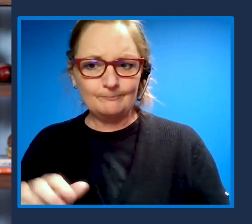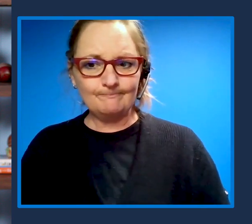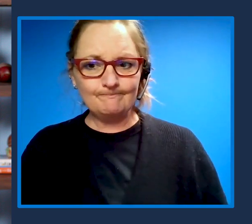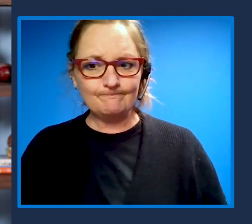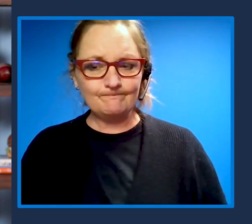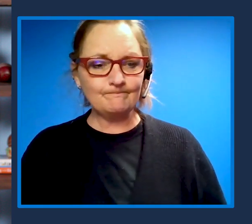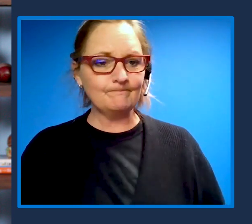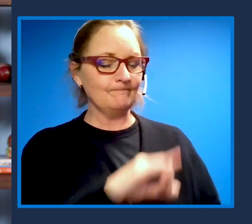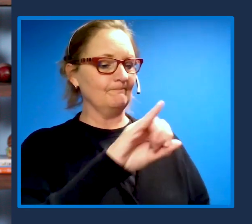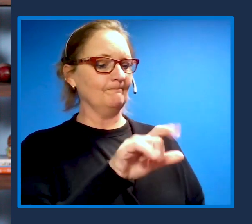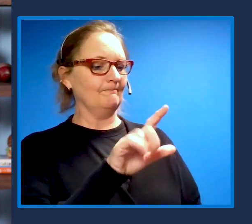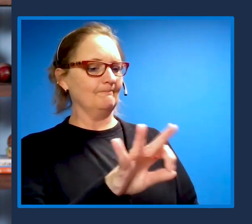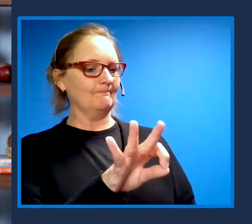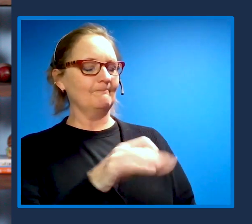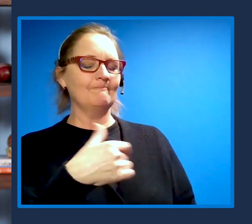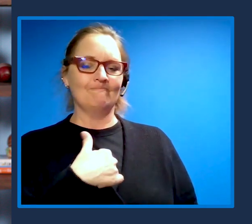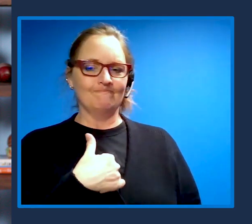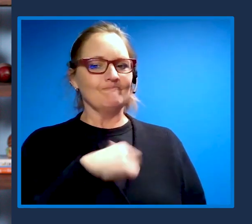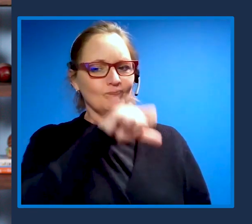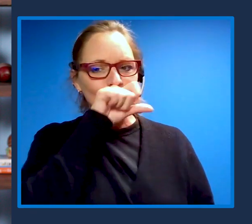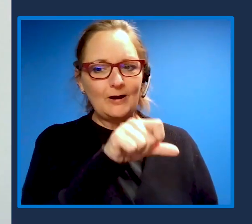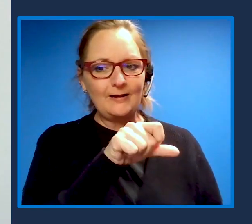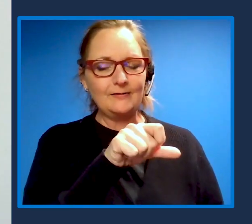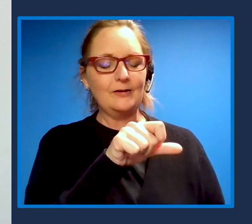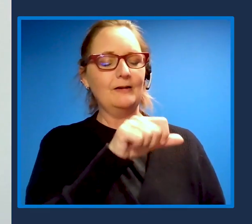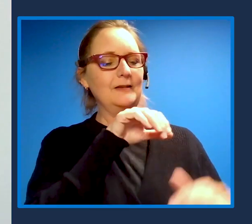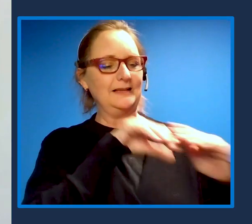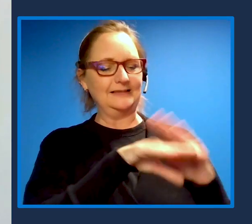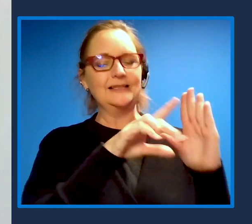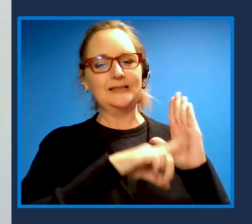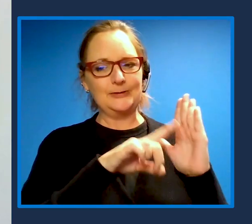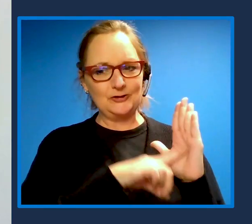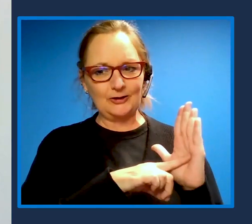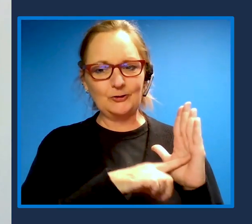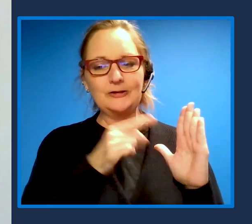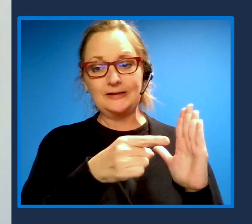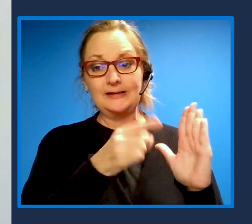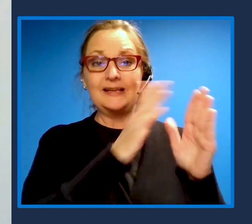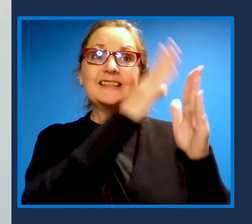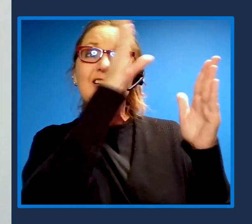I love the Accessibility Checker. I mean, it's right next to spell check.